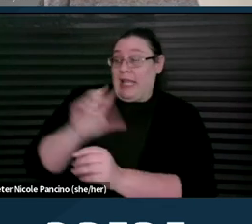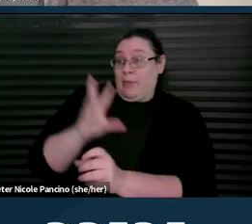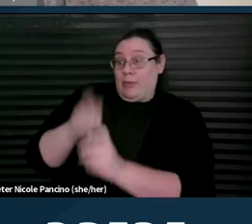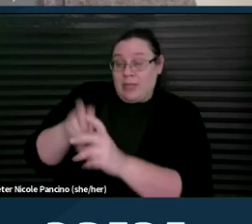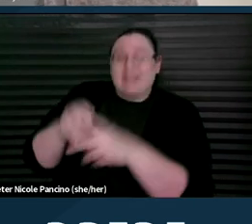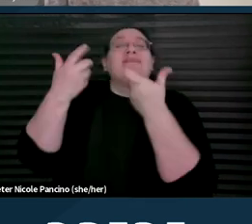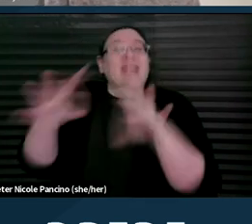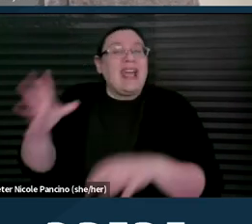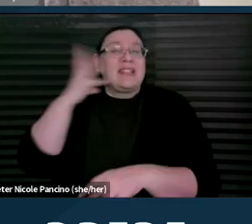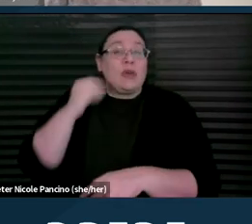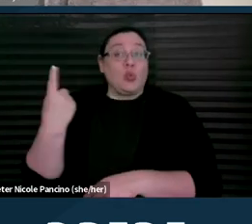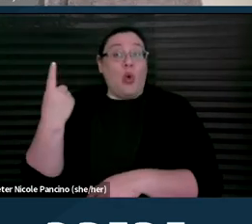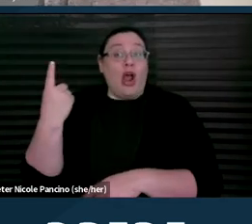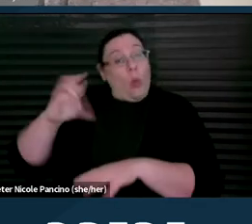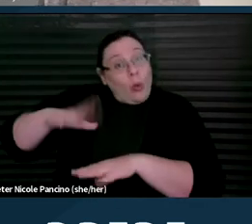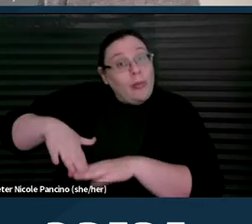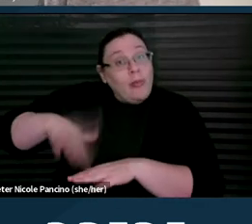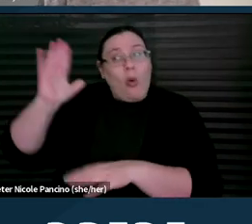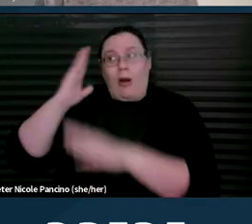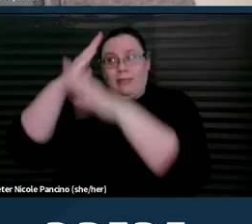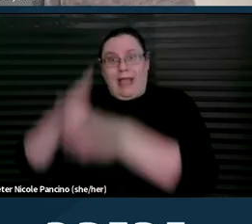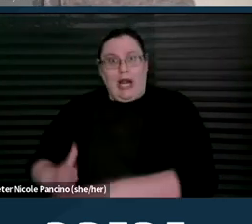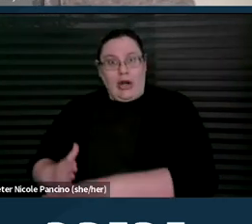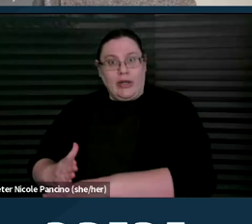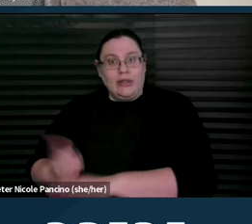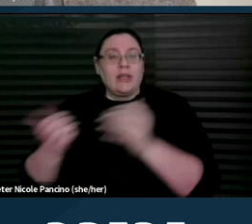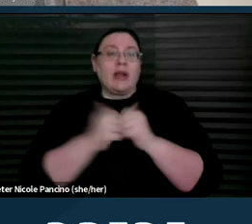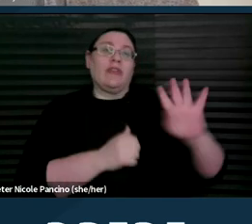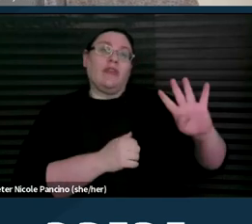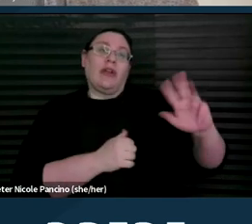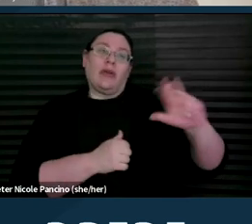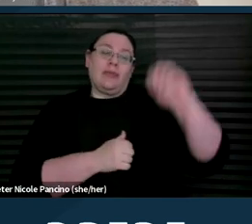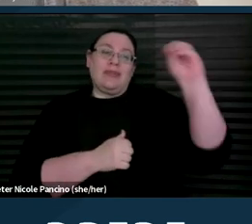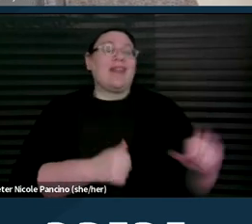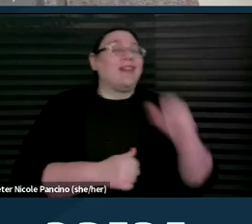one or more barriers, compared to 43% of non-disabled patients.